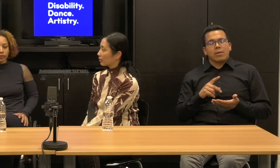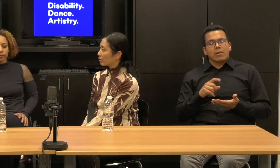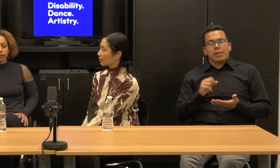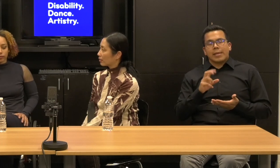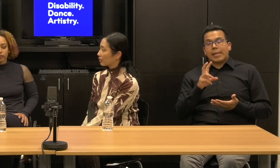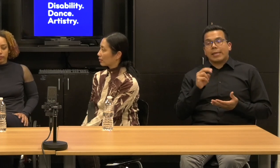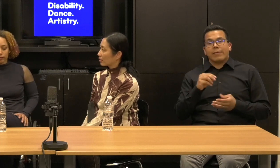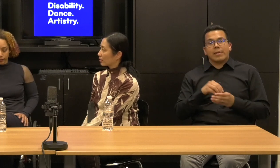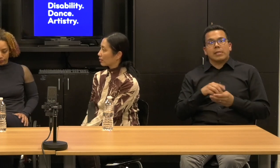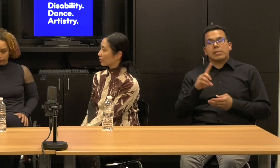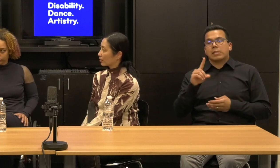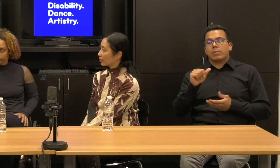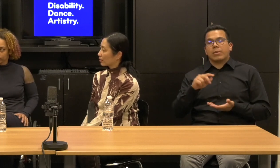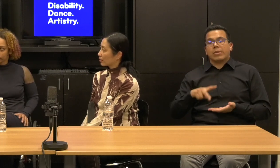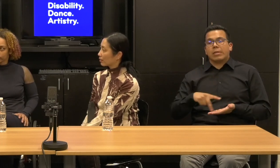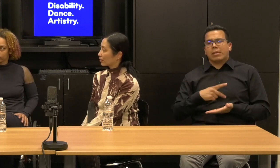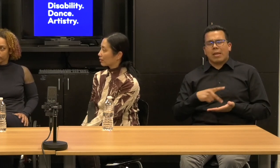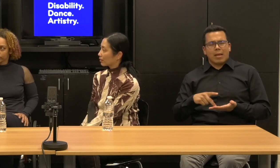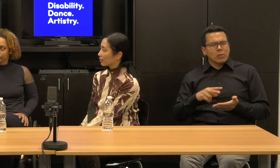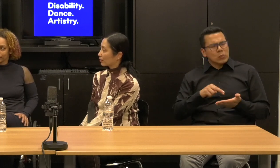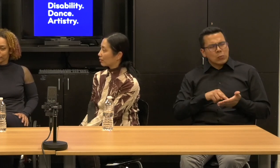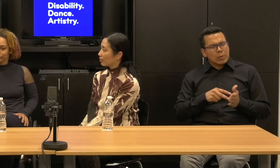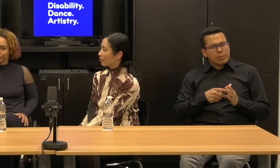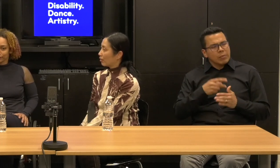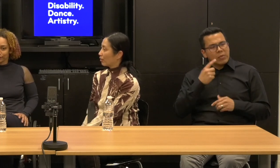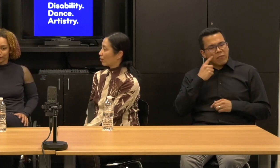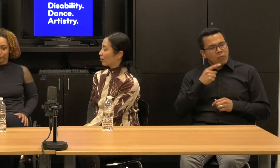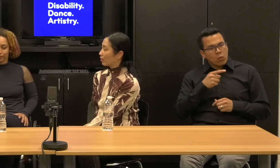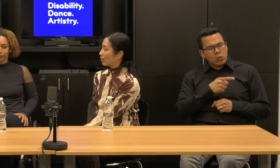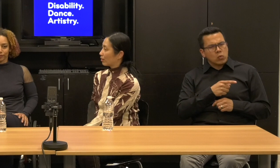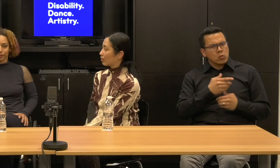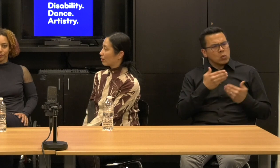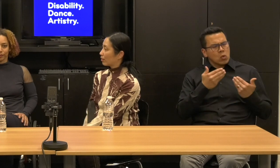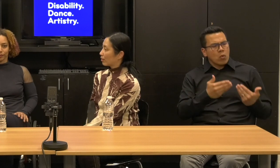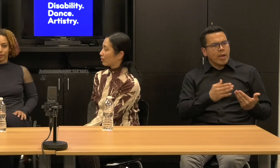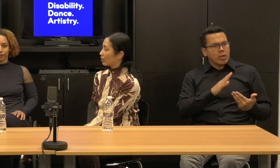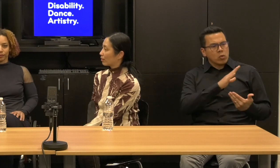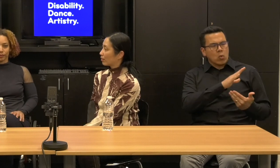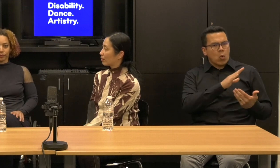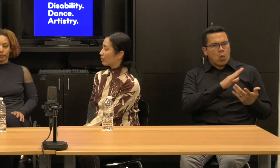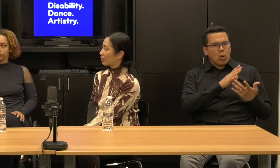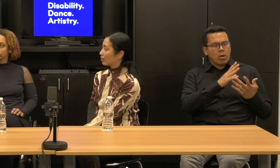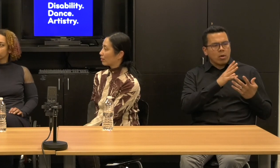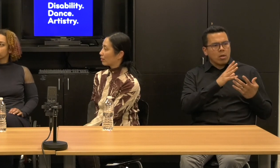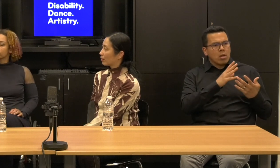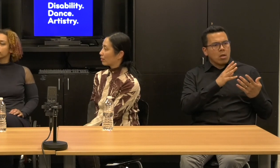So what would it mean for you to use your choreographic approach to disabled bodies